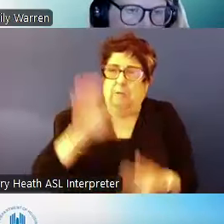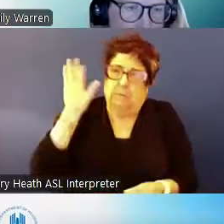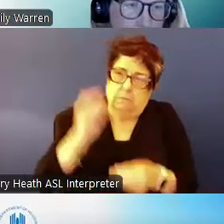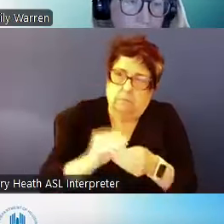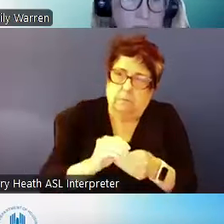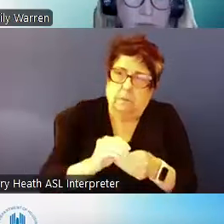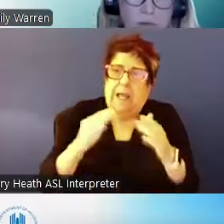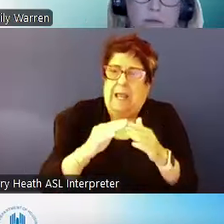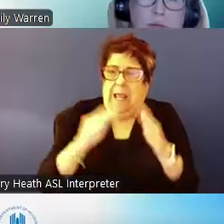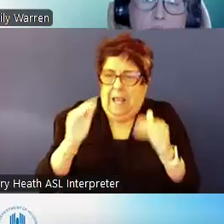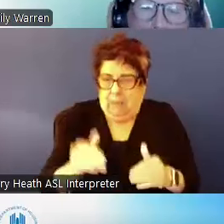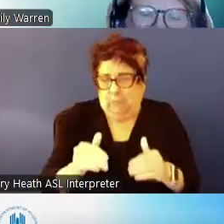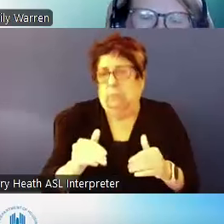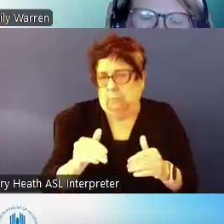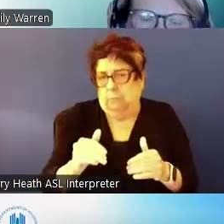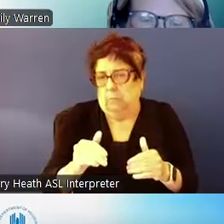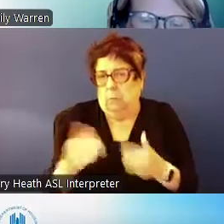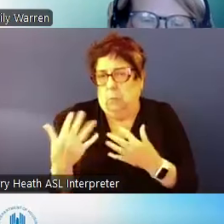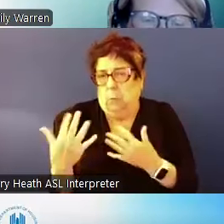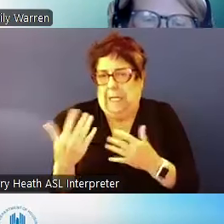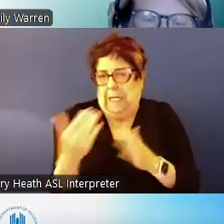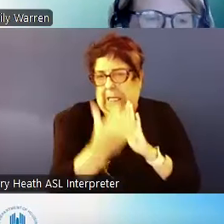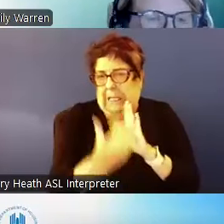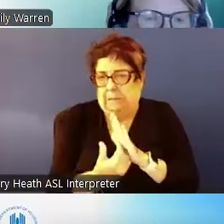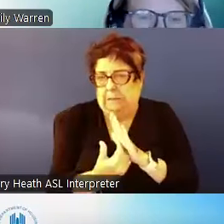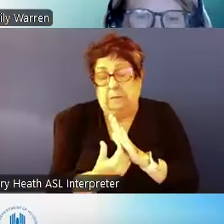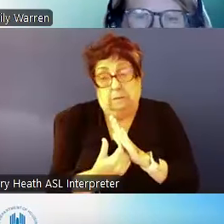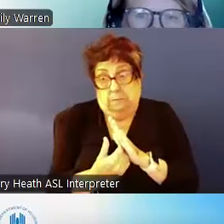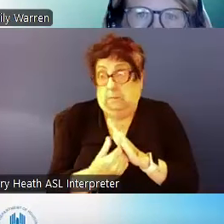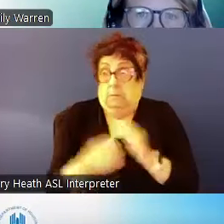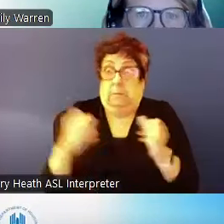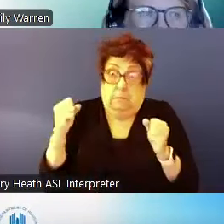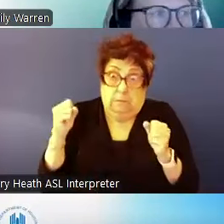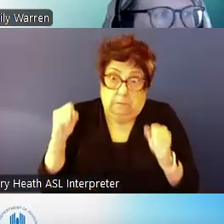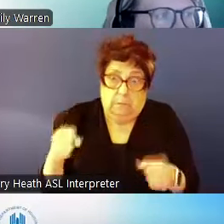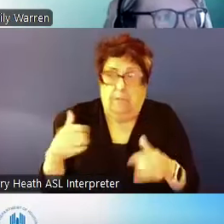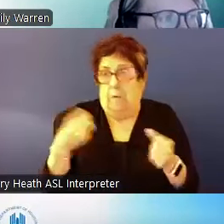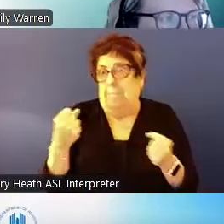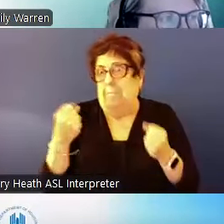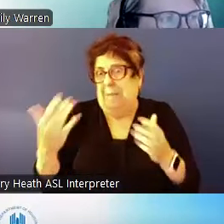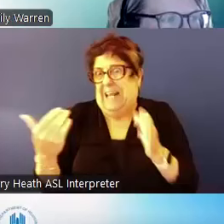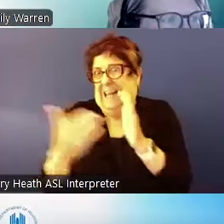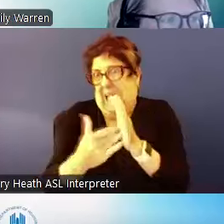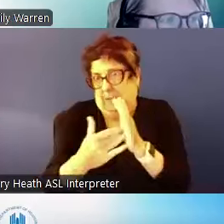of you know the waiting list can be thousands of people long. They can be many years long. Someone